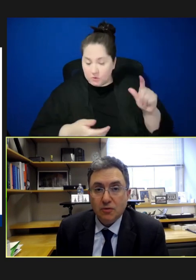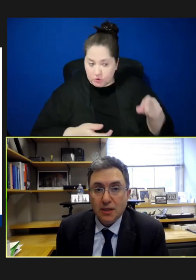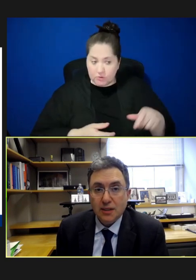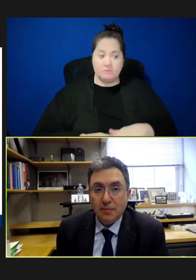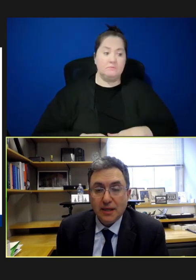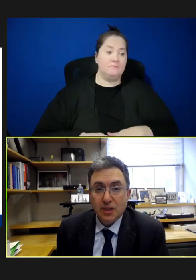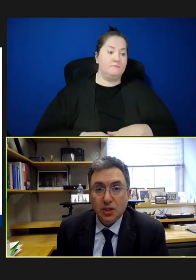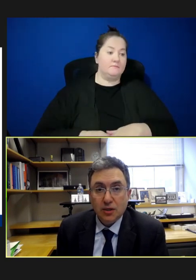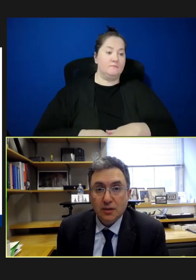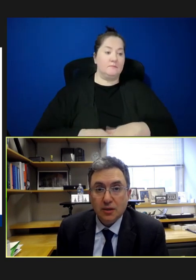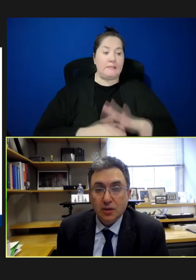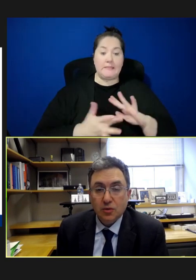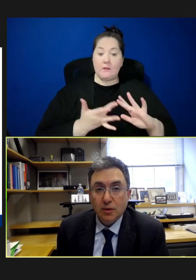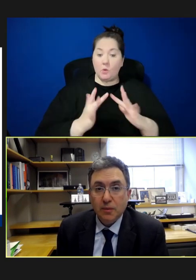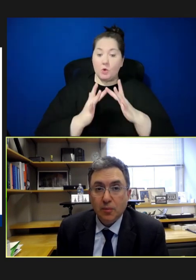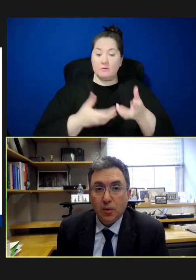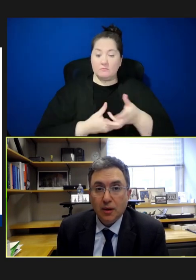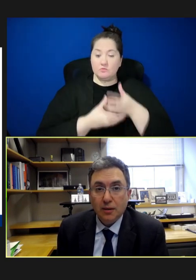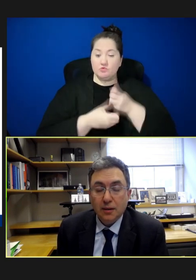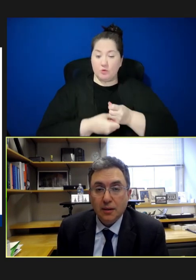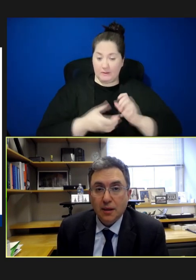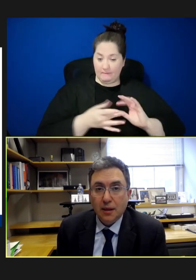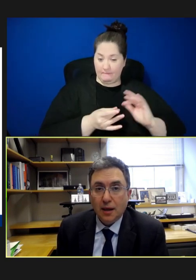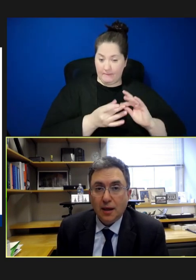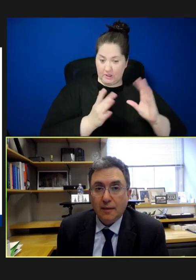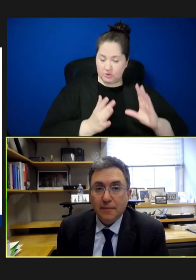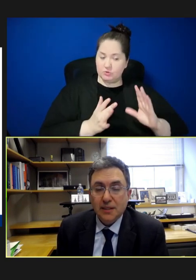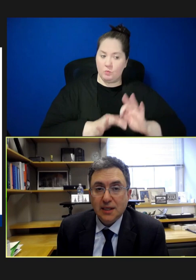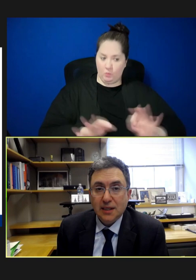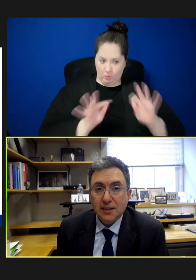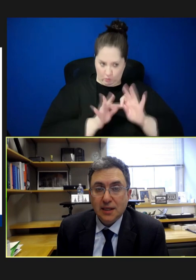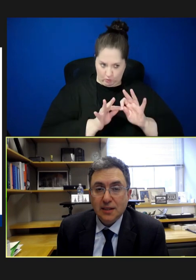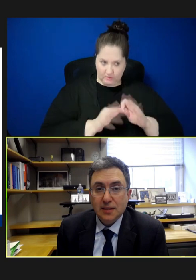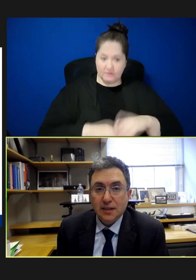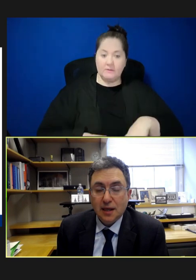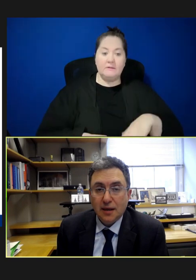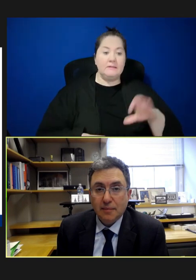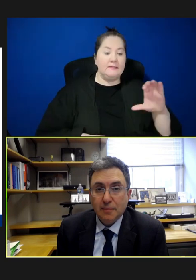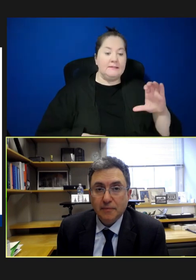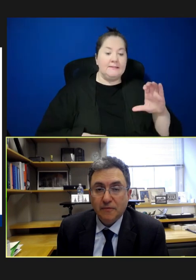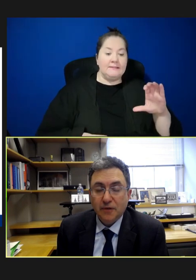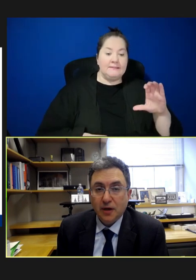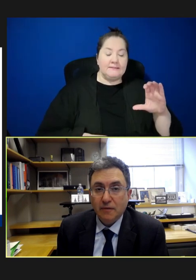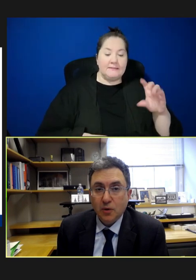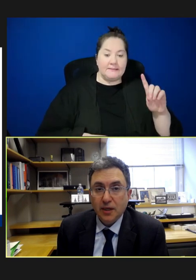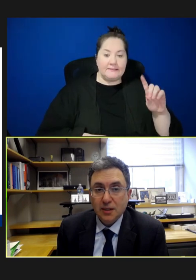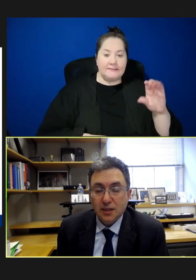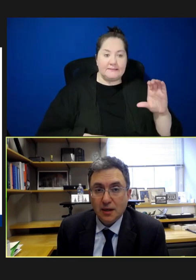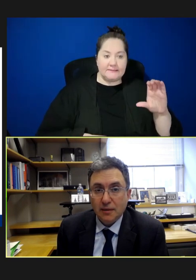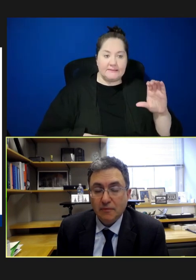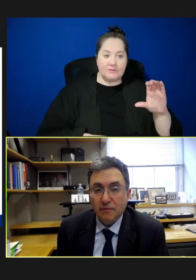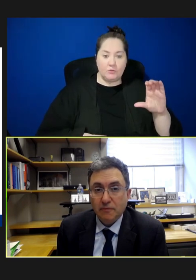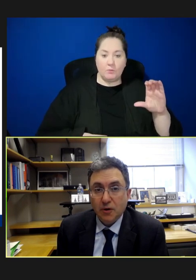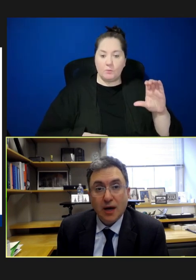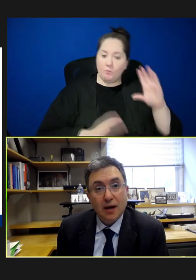trusted messengers are extremely important. CDC is very focused on figuring out how to